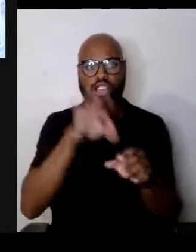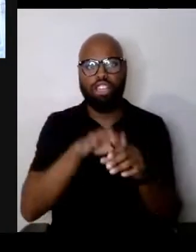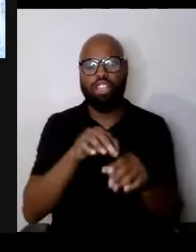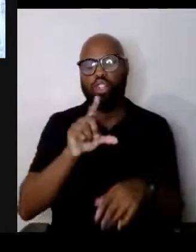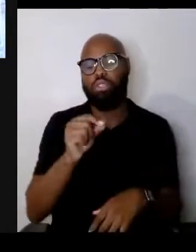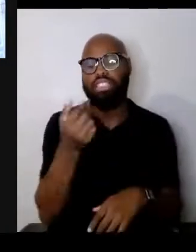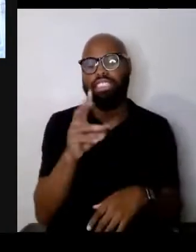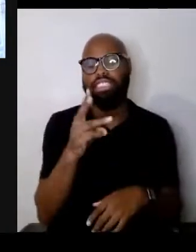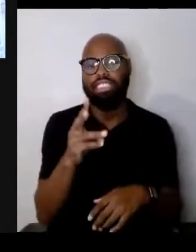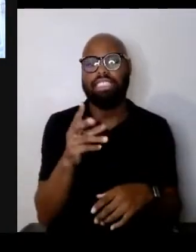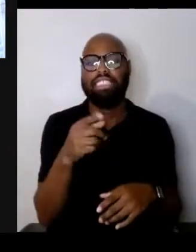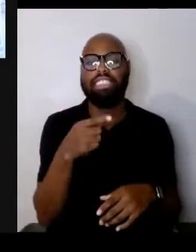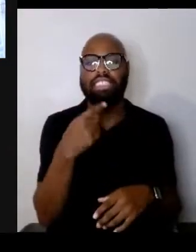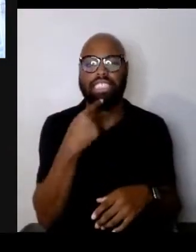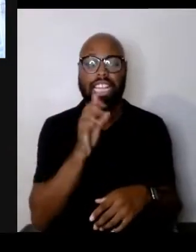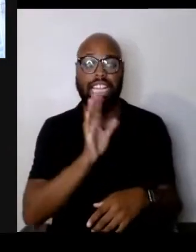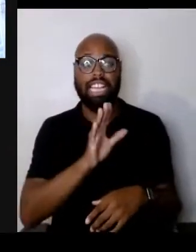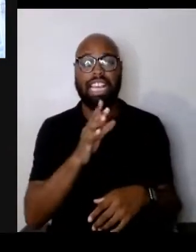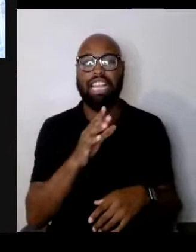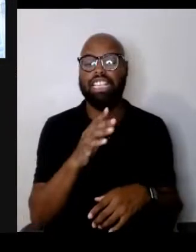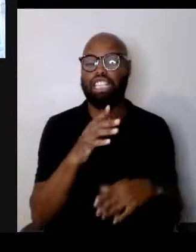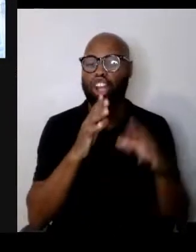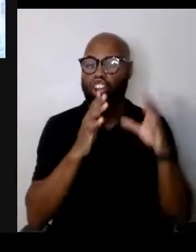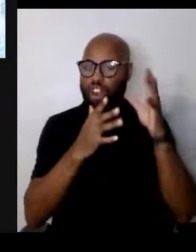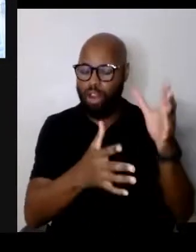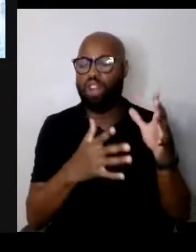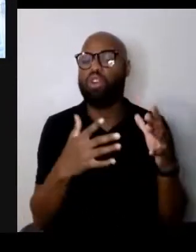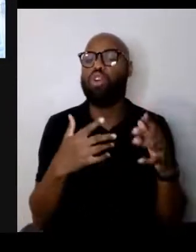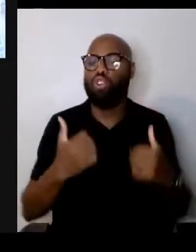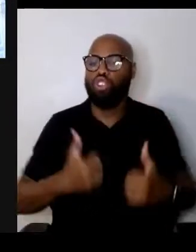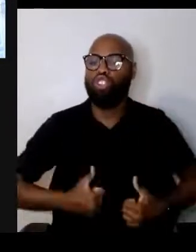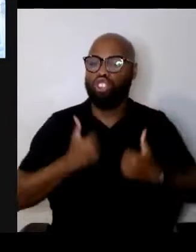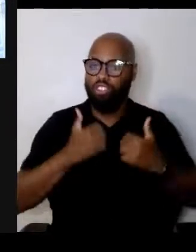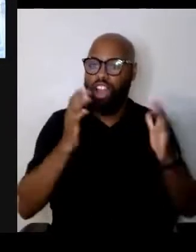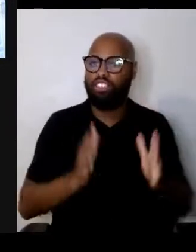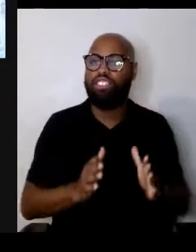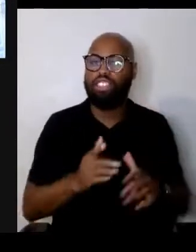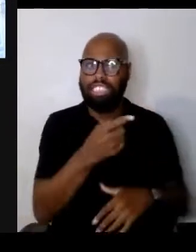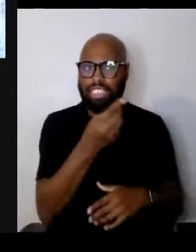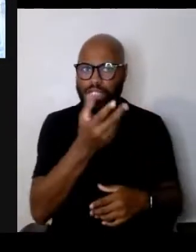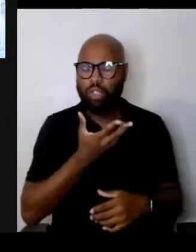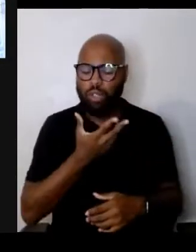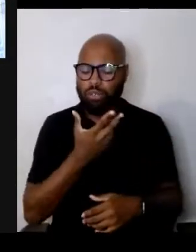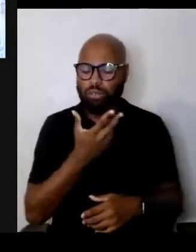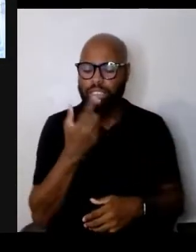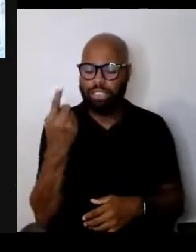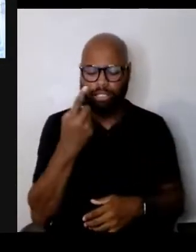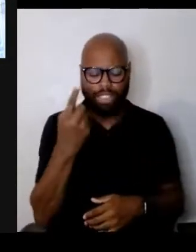his grandparents were survivors and he said to me something that I really, I can't tell you how often I think about this.